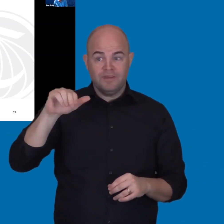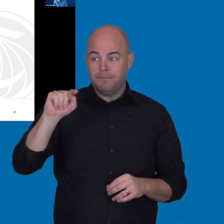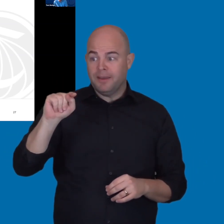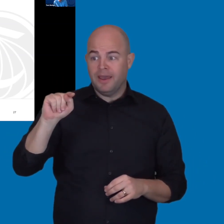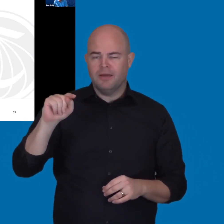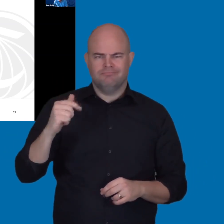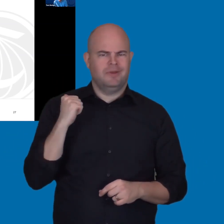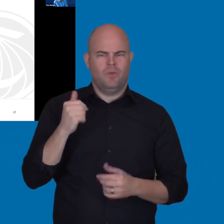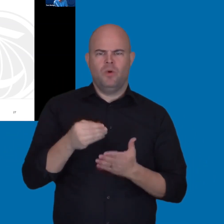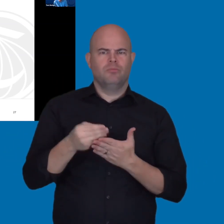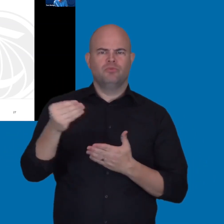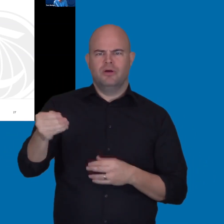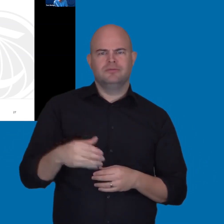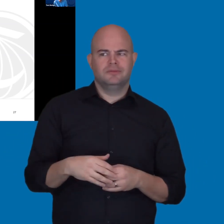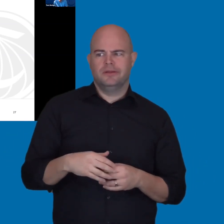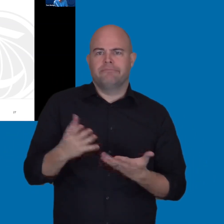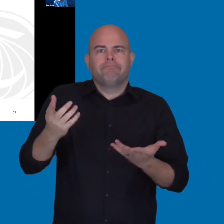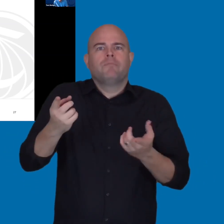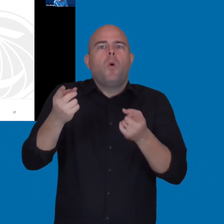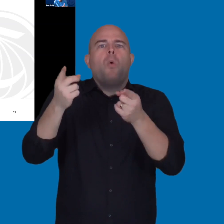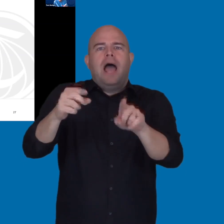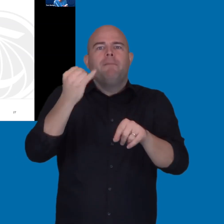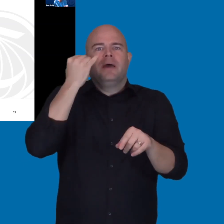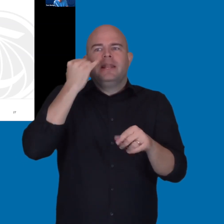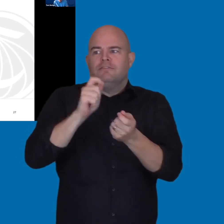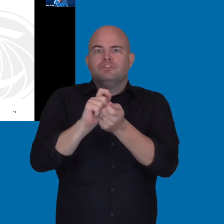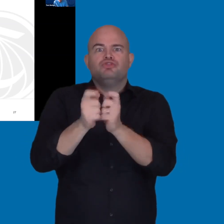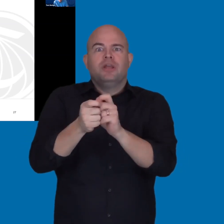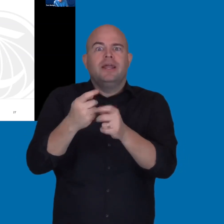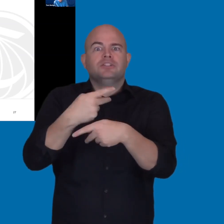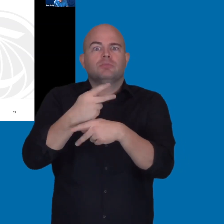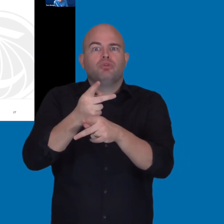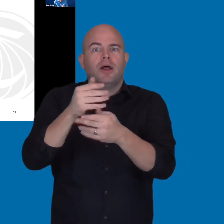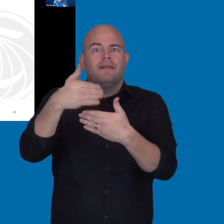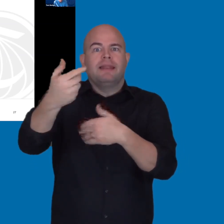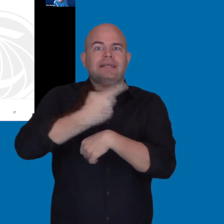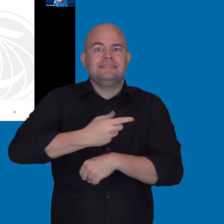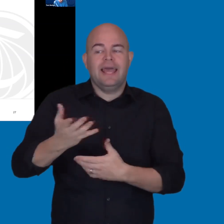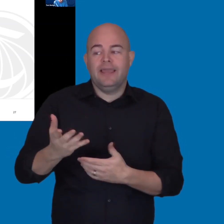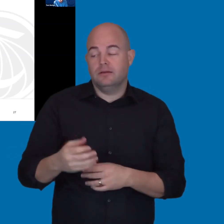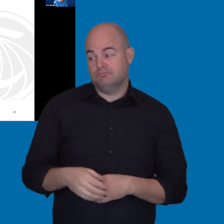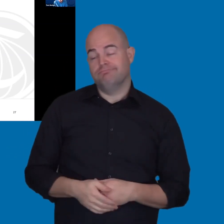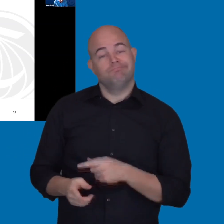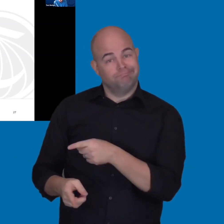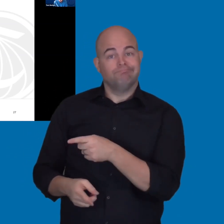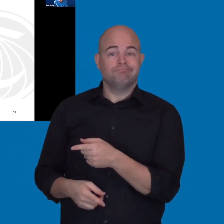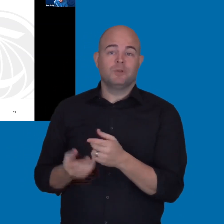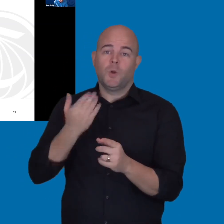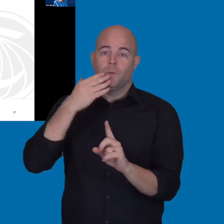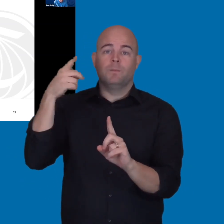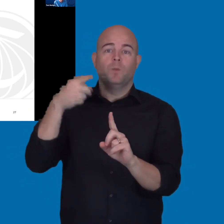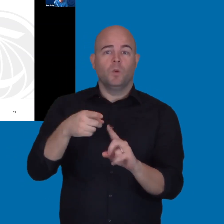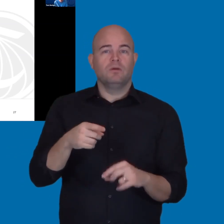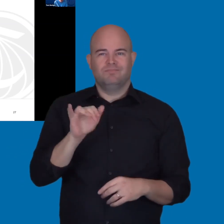for high impact products. Even a demo's not satisfactory. What happens if they change the product design the next day?